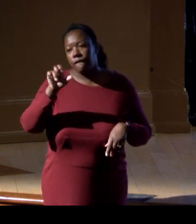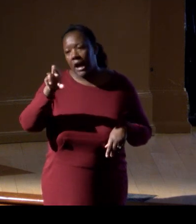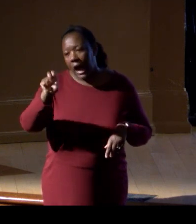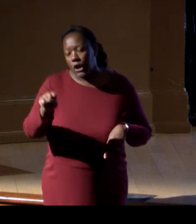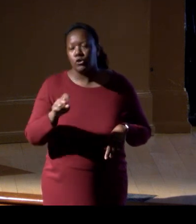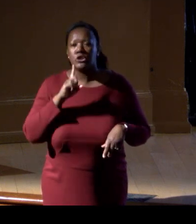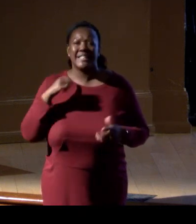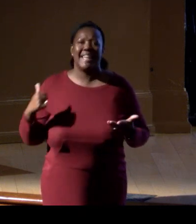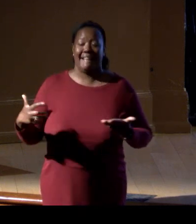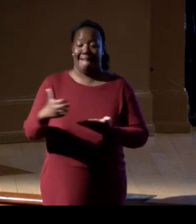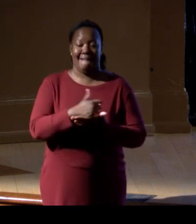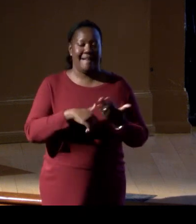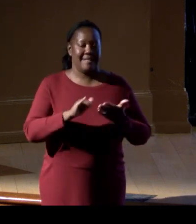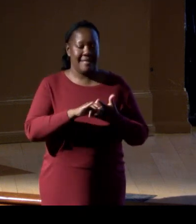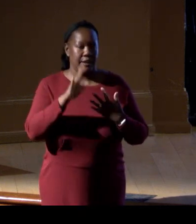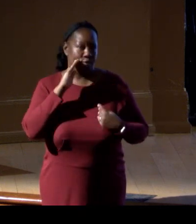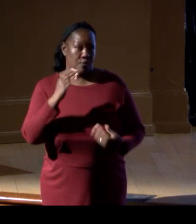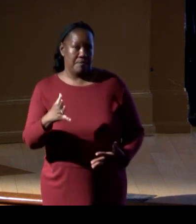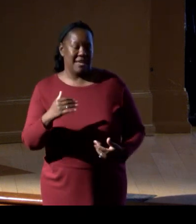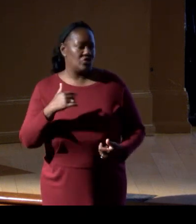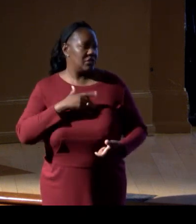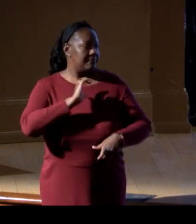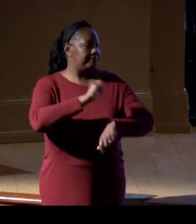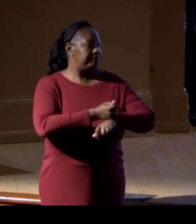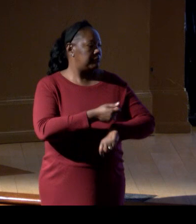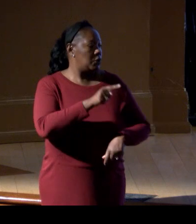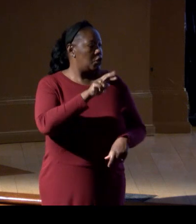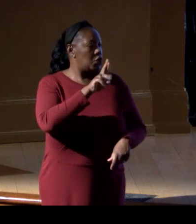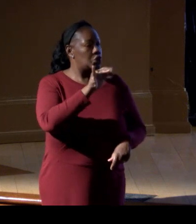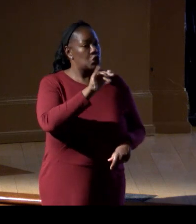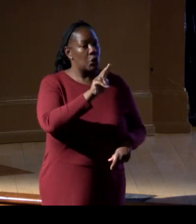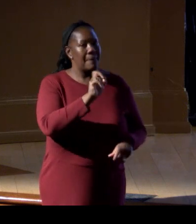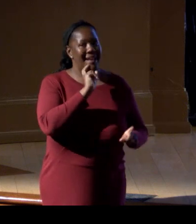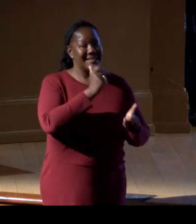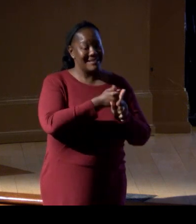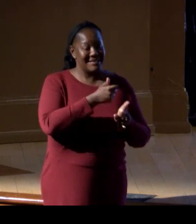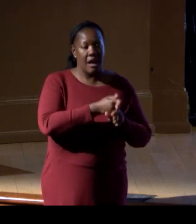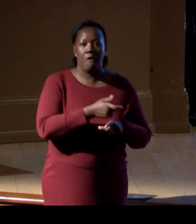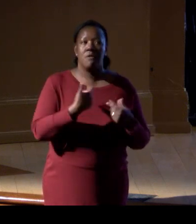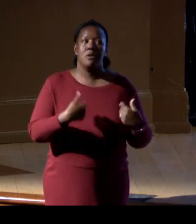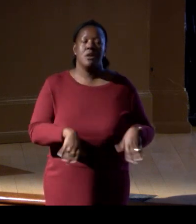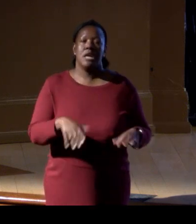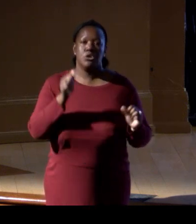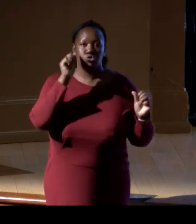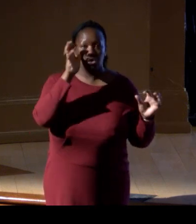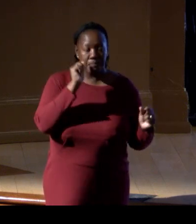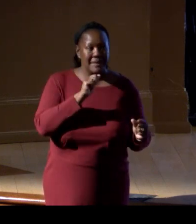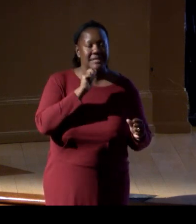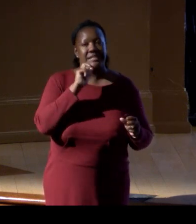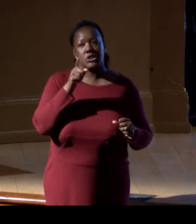even put 'em on the turbines themselves, and send it back in near real-time is tremendous when you're looking at things